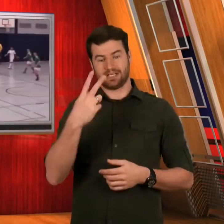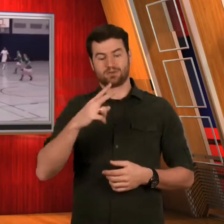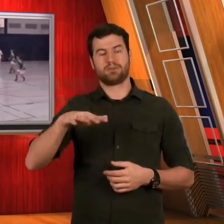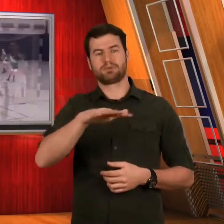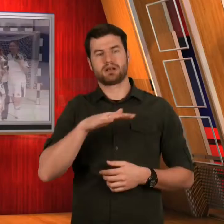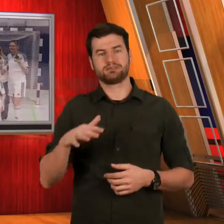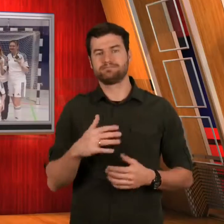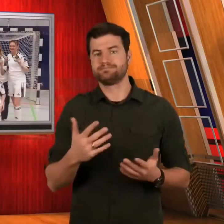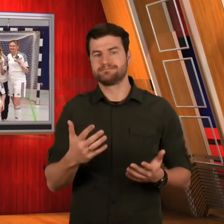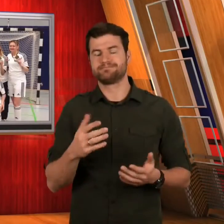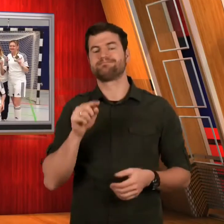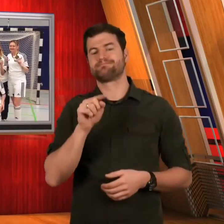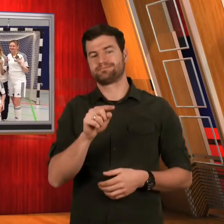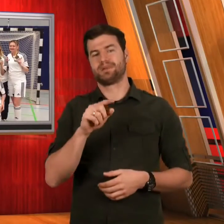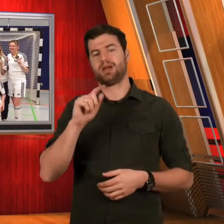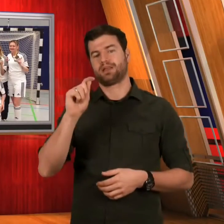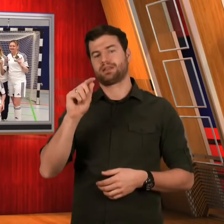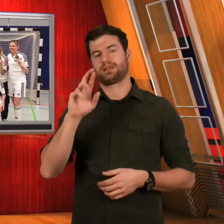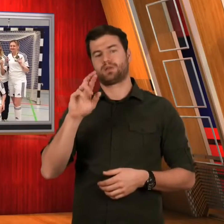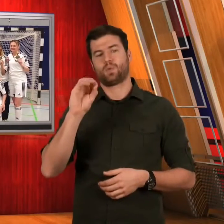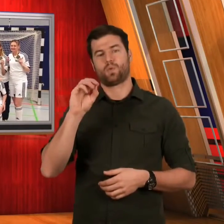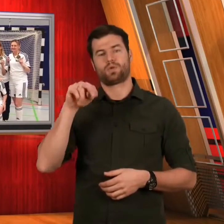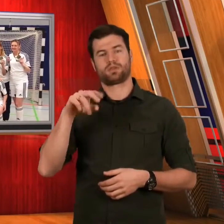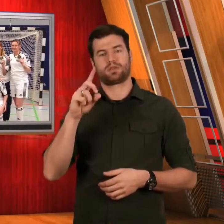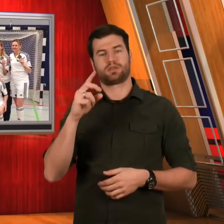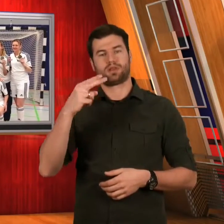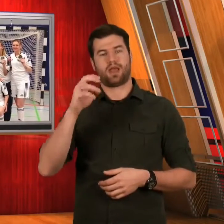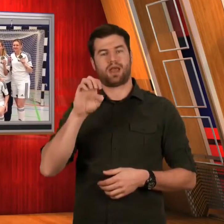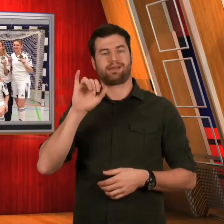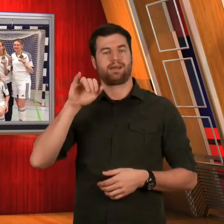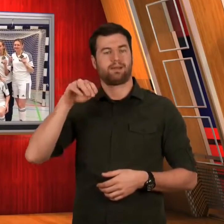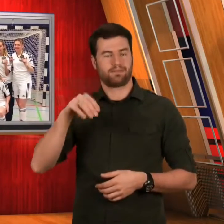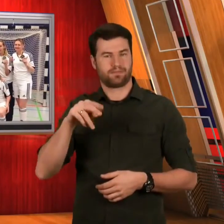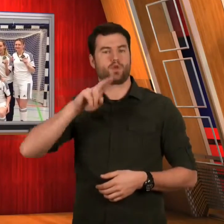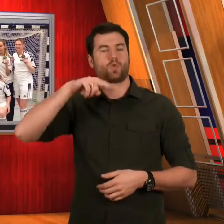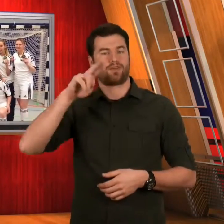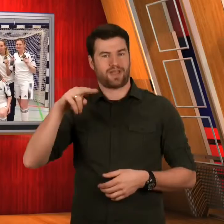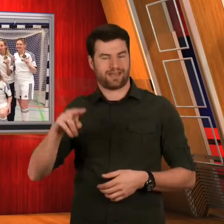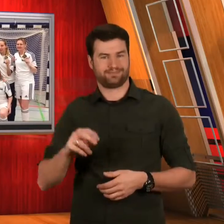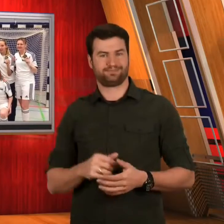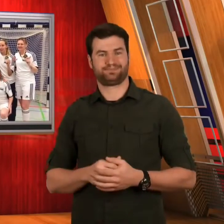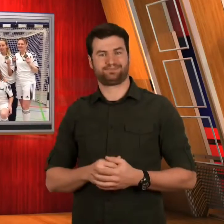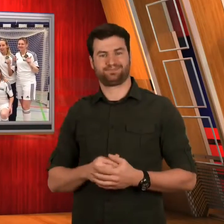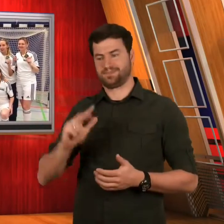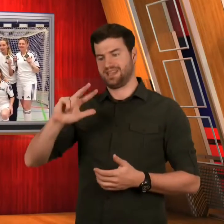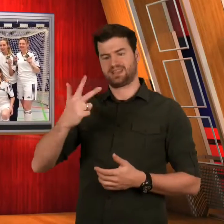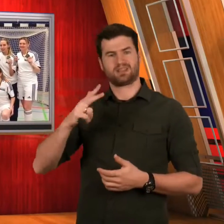The second place was Trondehm from Norway